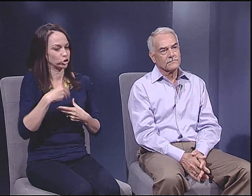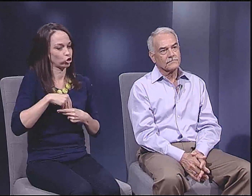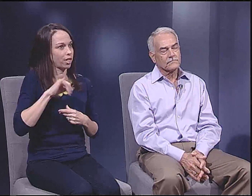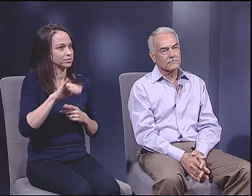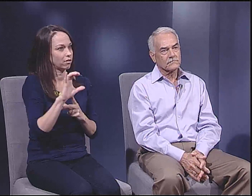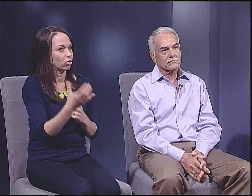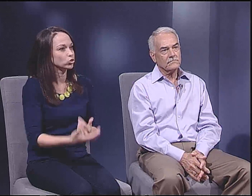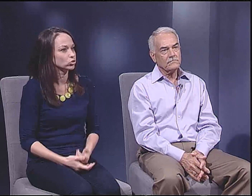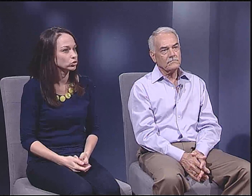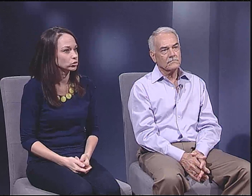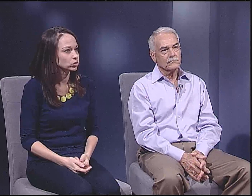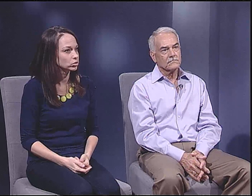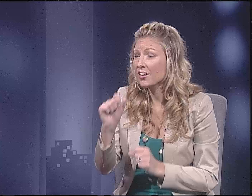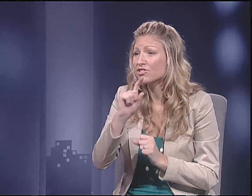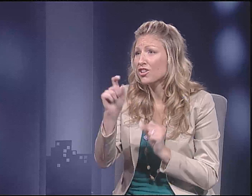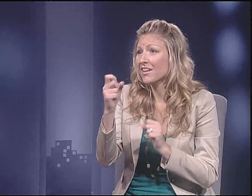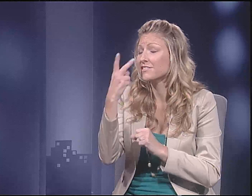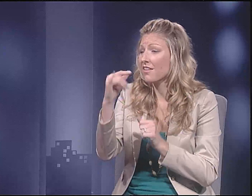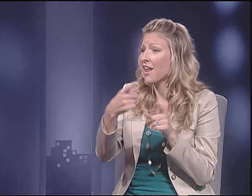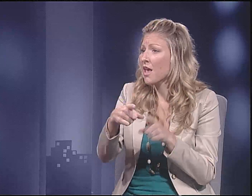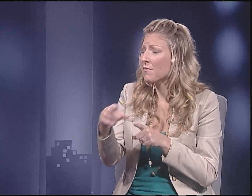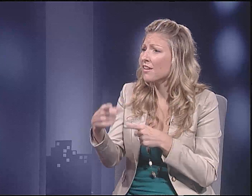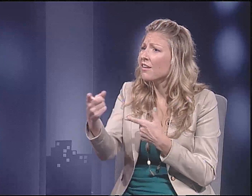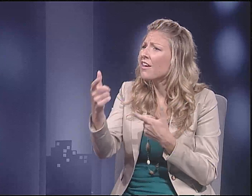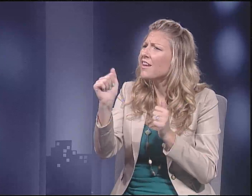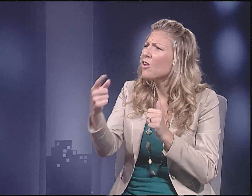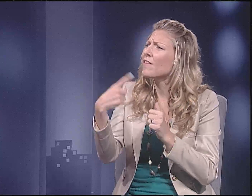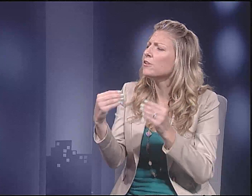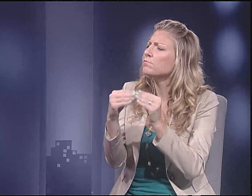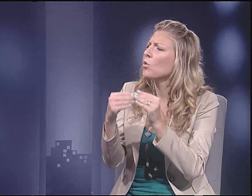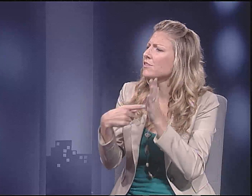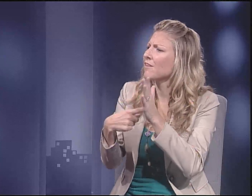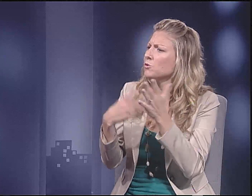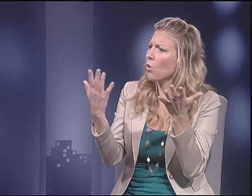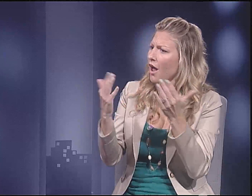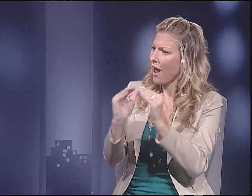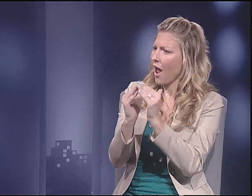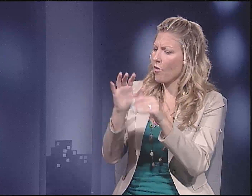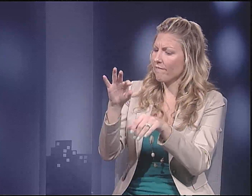I can definitely see that happening. Can you give us more examples